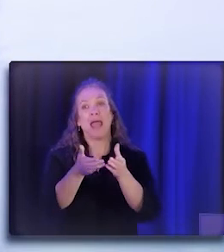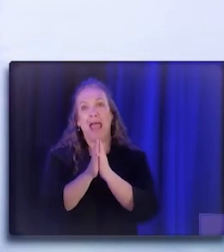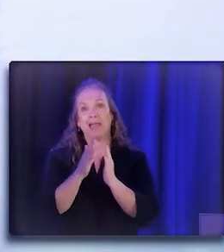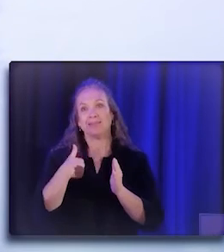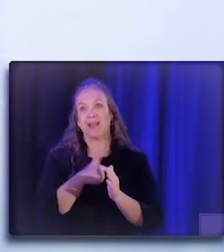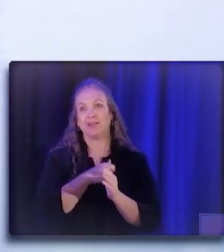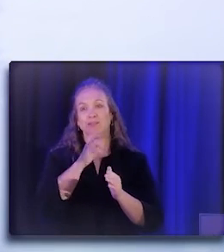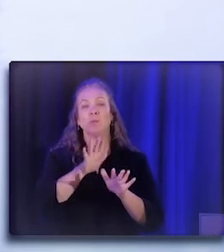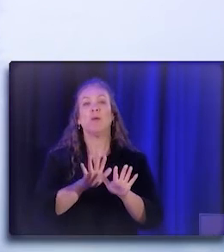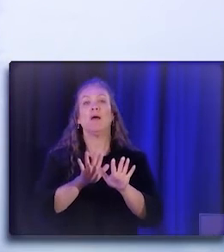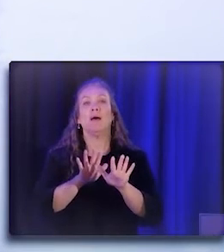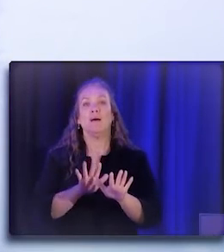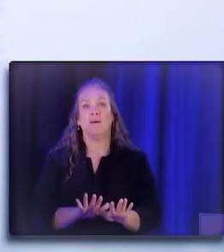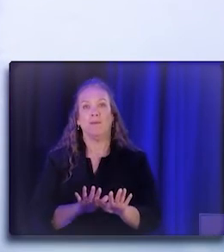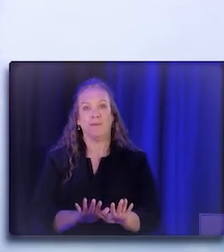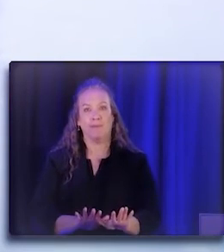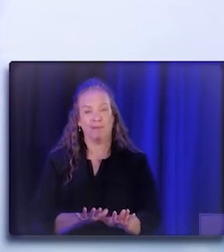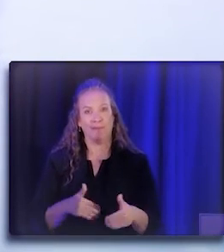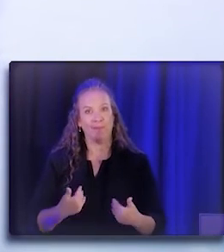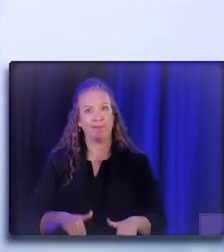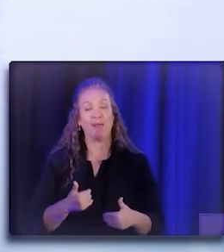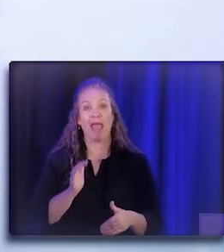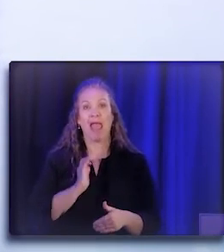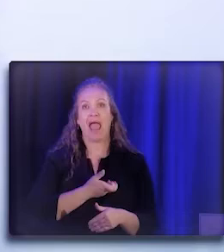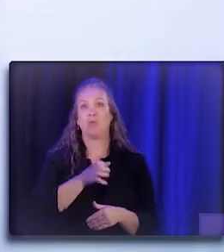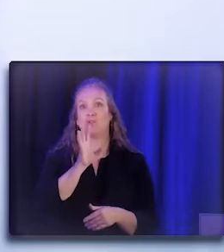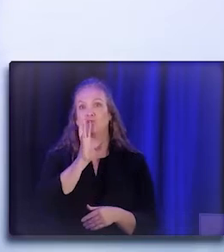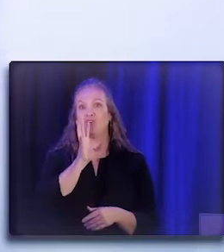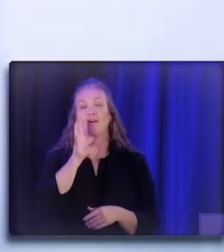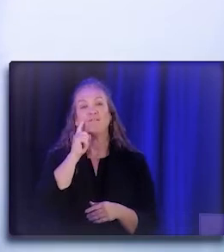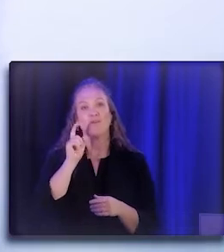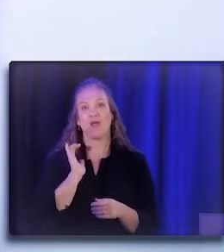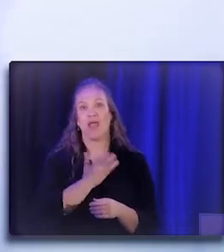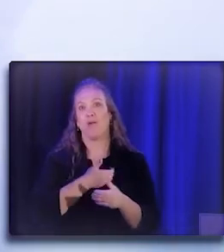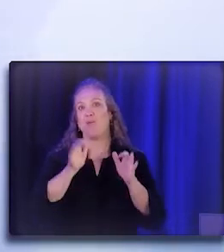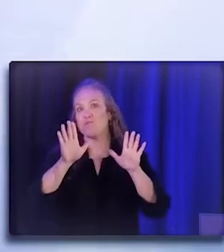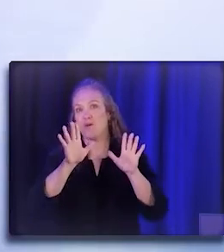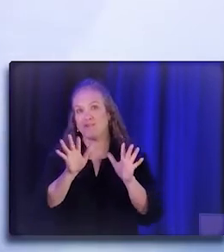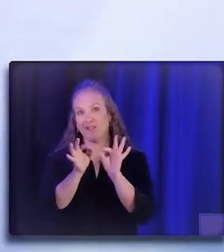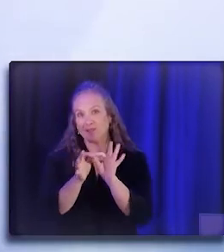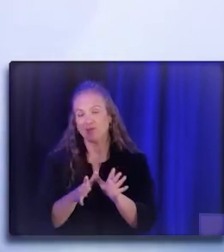of our talk for our wonderful translators. So for the panelists,